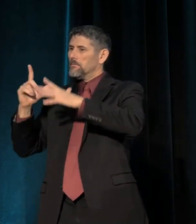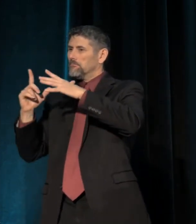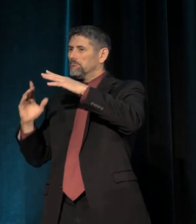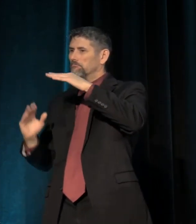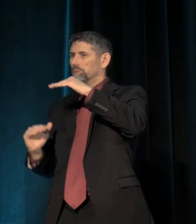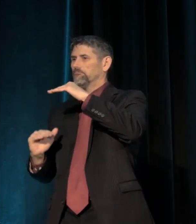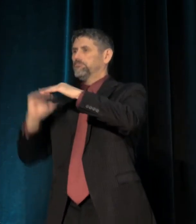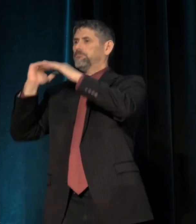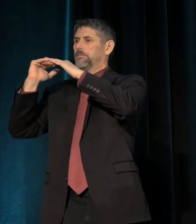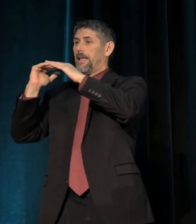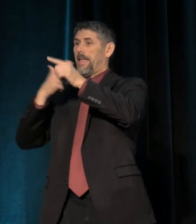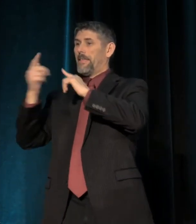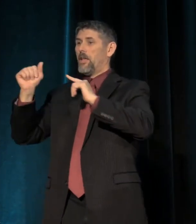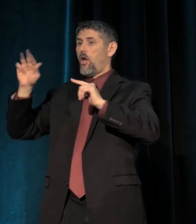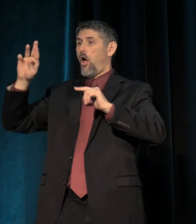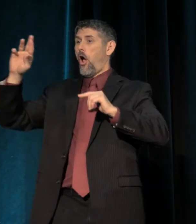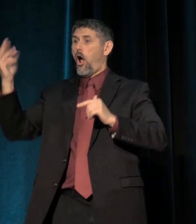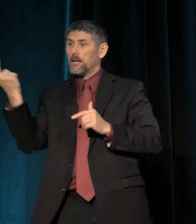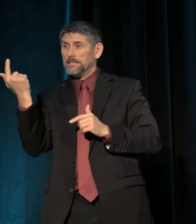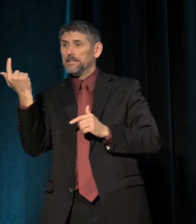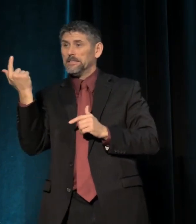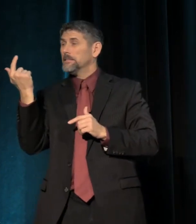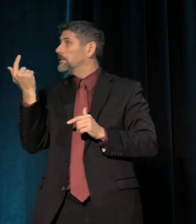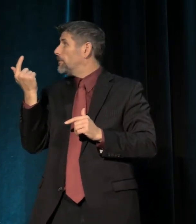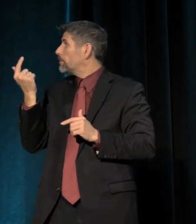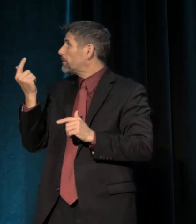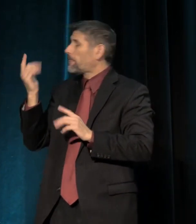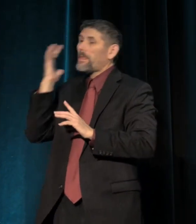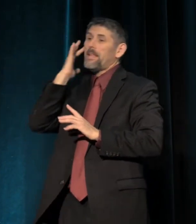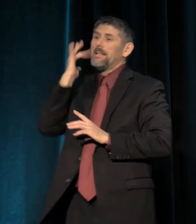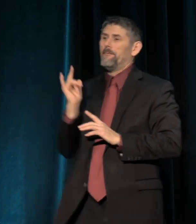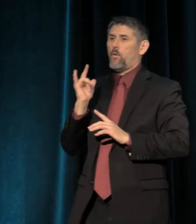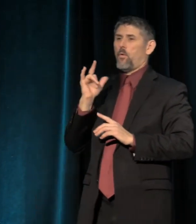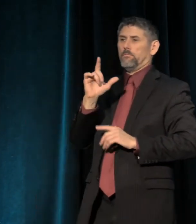And then, in August, a California highway patrol officer